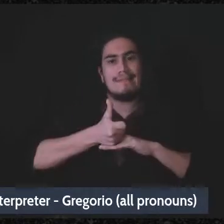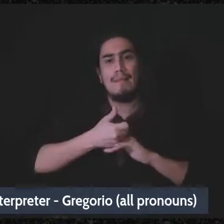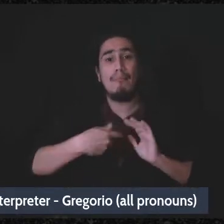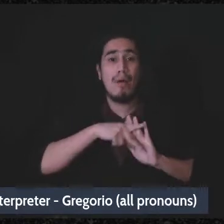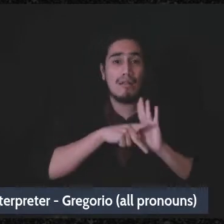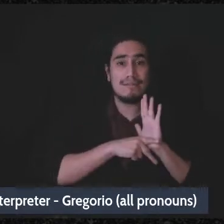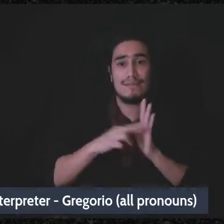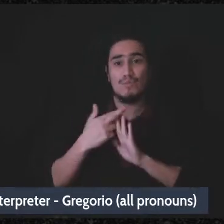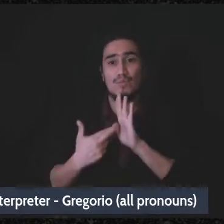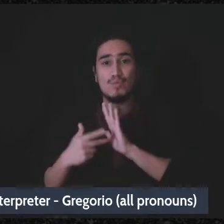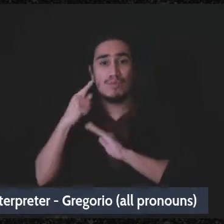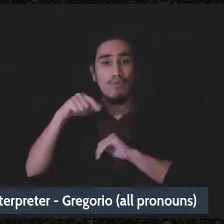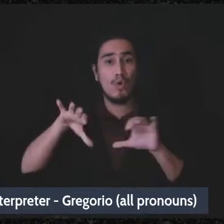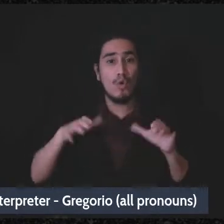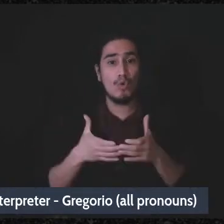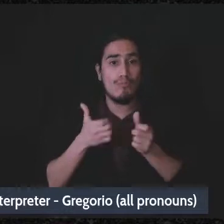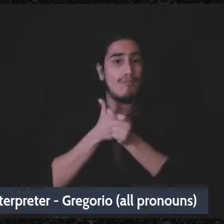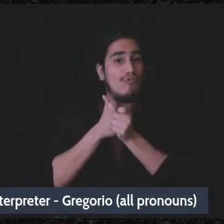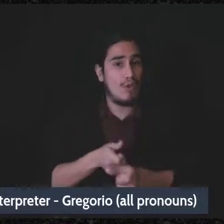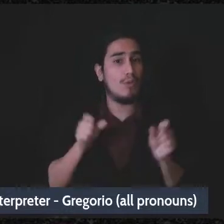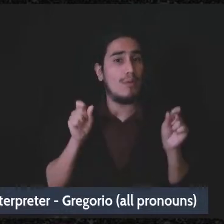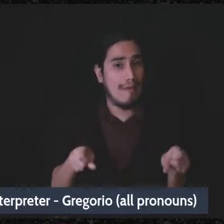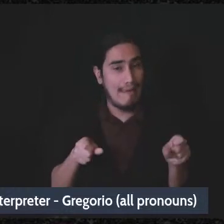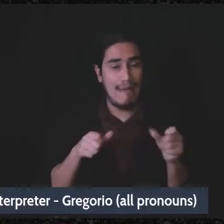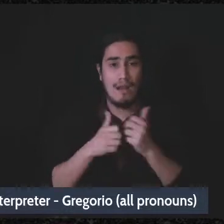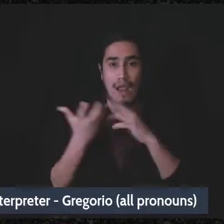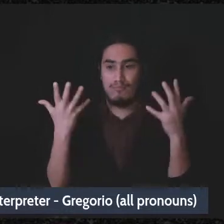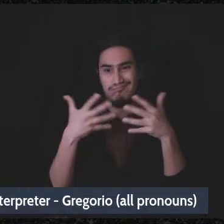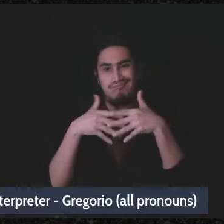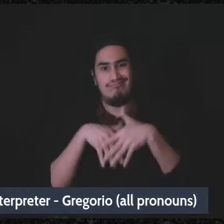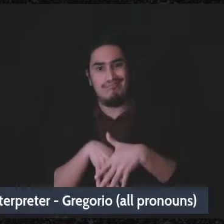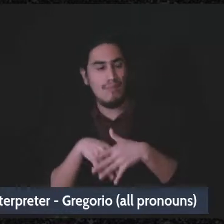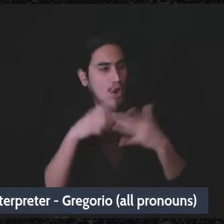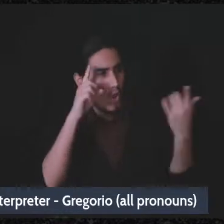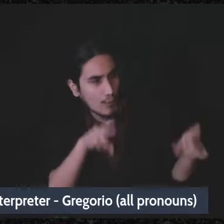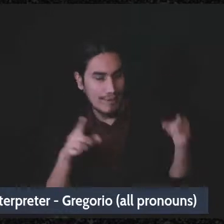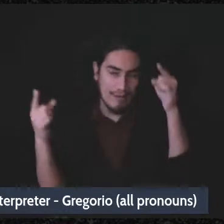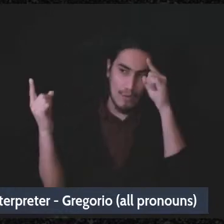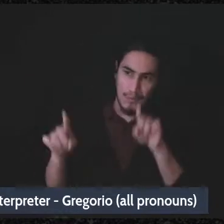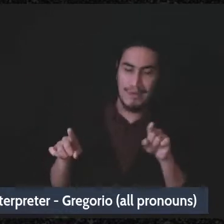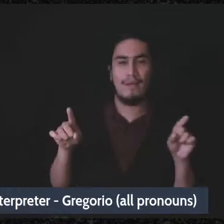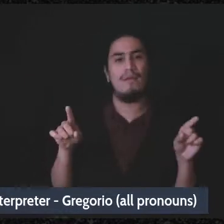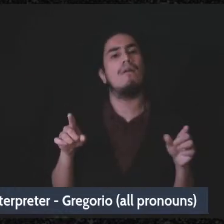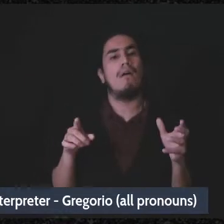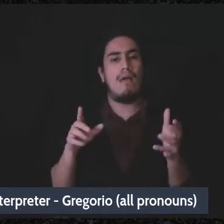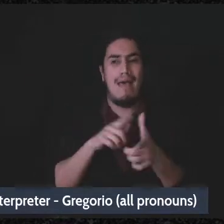that merge the way that you make decisions with what the bank is requiring. So for instance